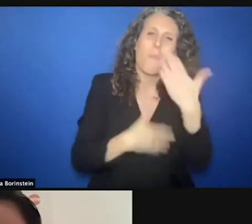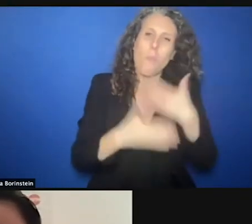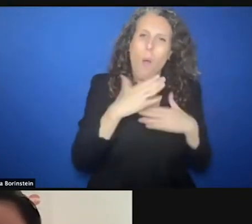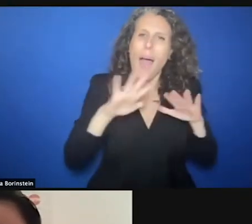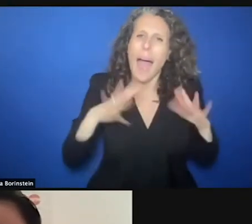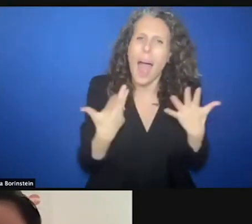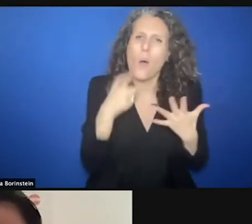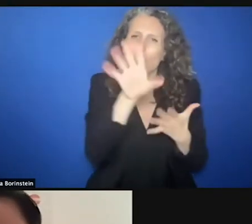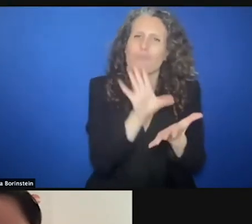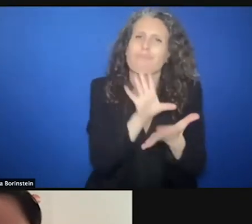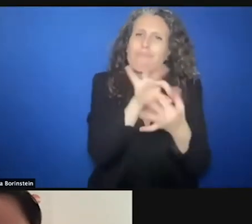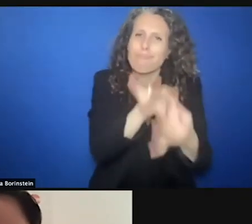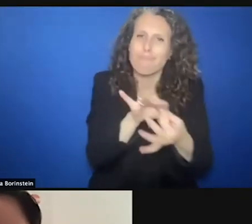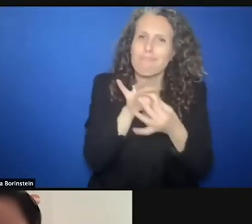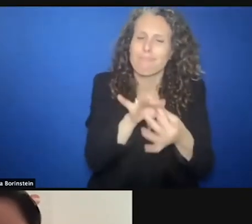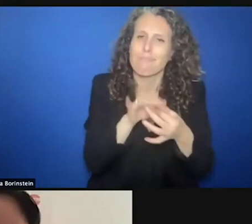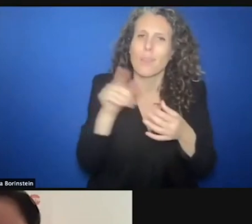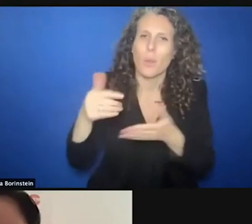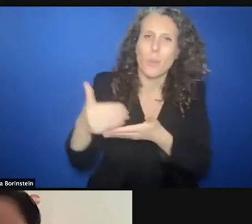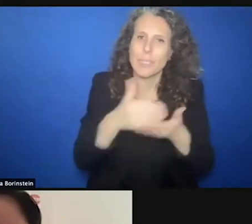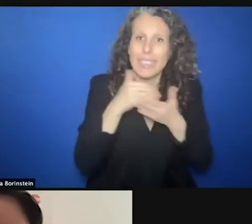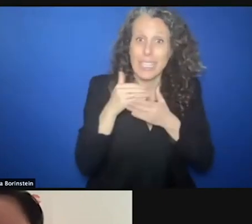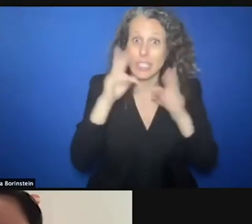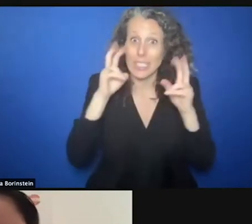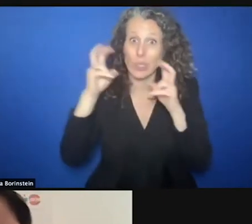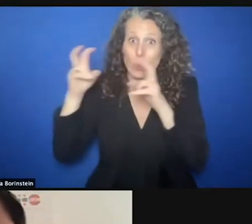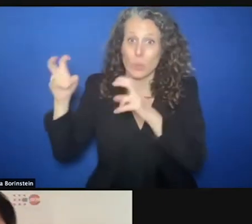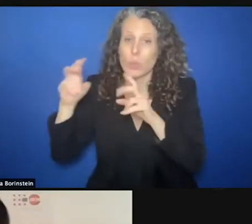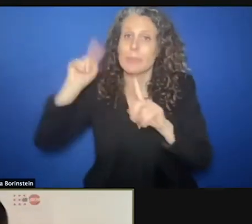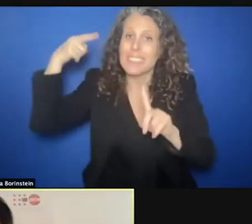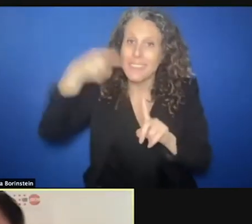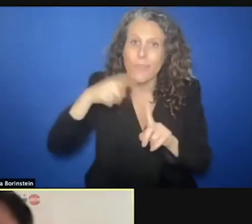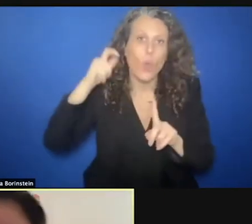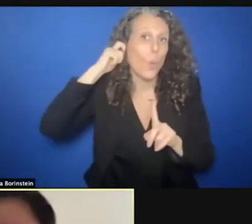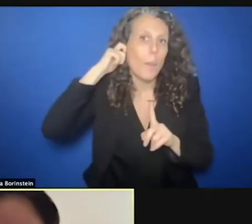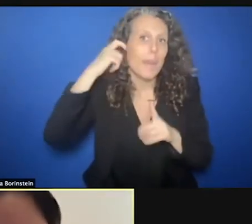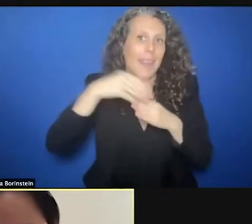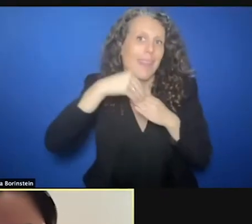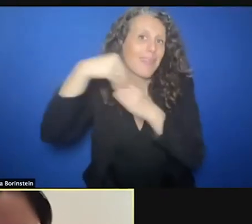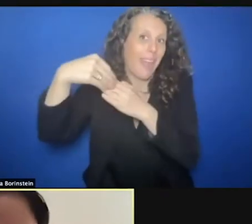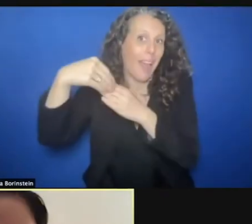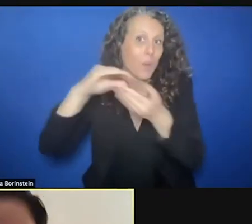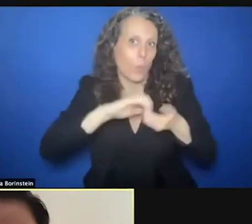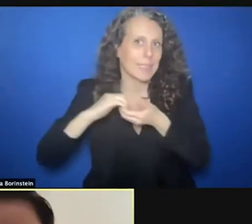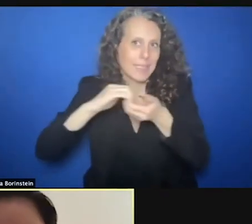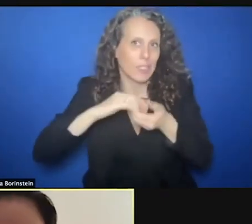specifically with women led organizations? >> Shoko Arakaki: This is great question and